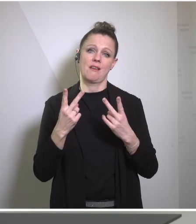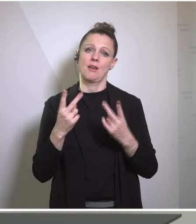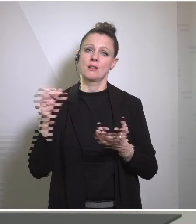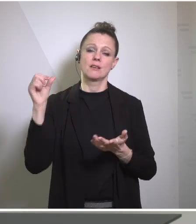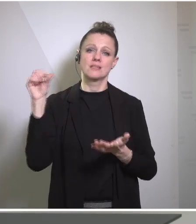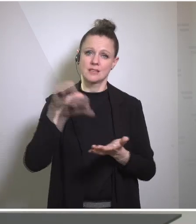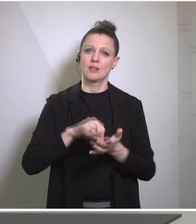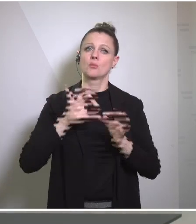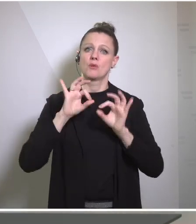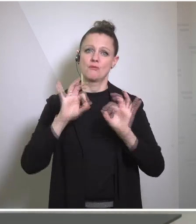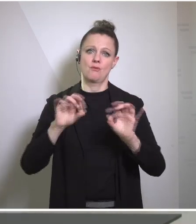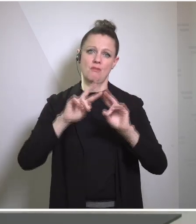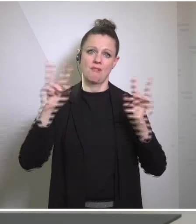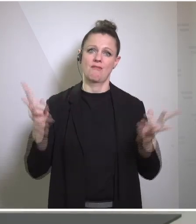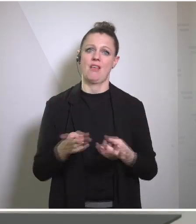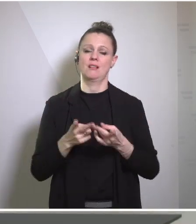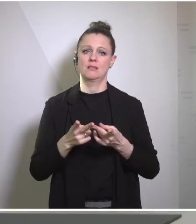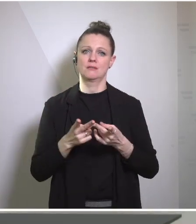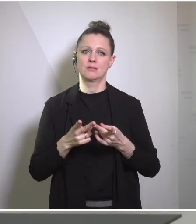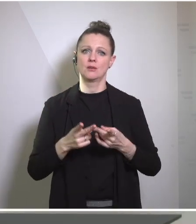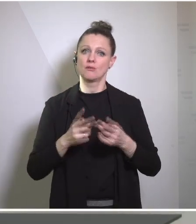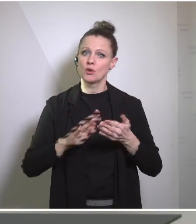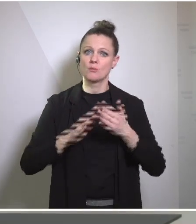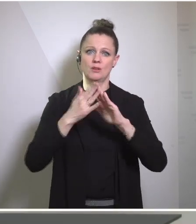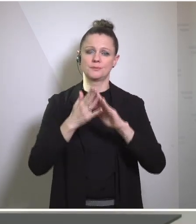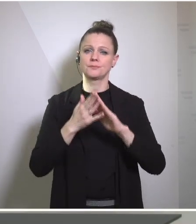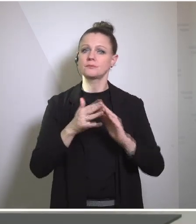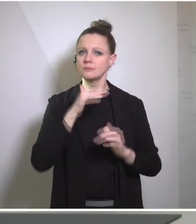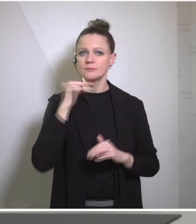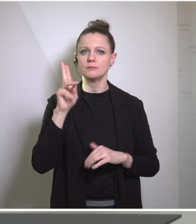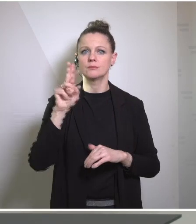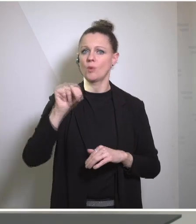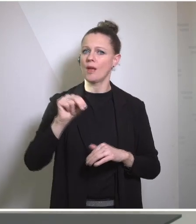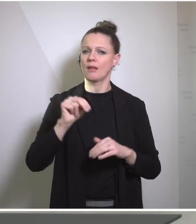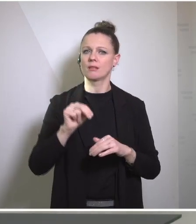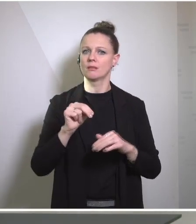community hosting here so many UN agencies and organizations that are doing critical work,